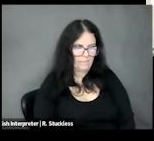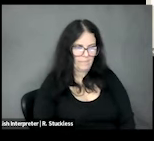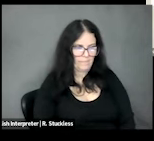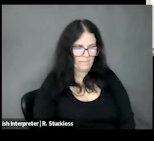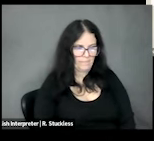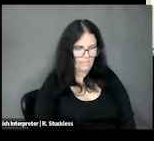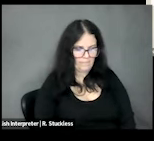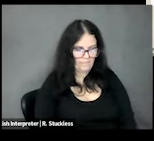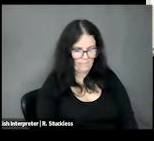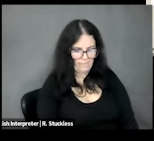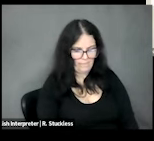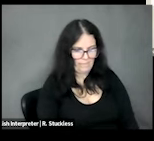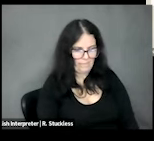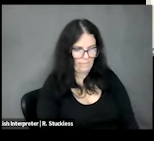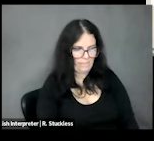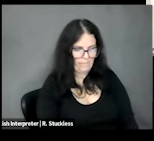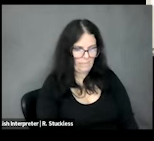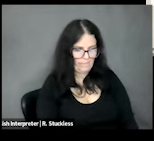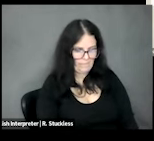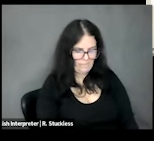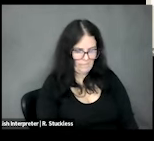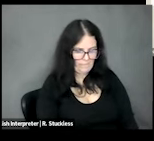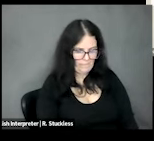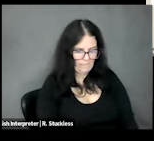Oh sorry, is there is there a way I can see